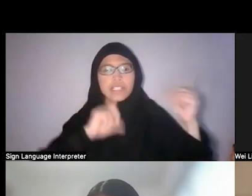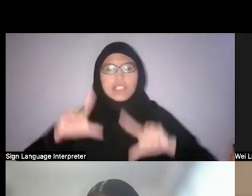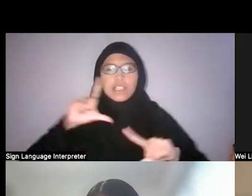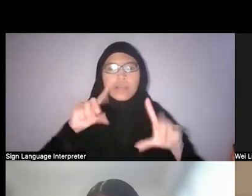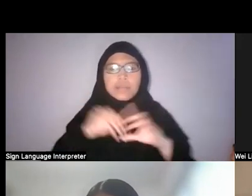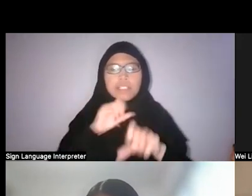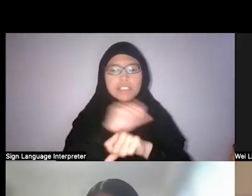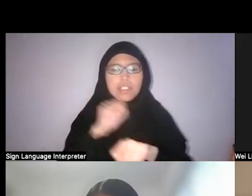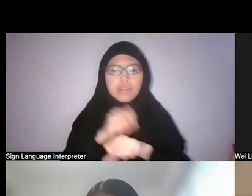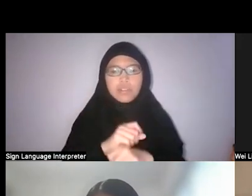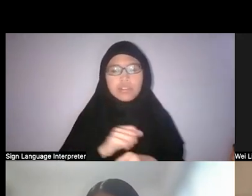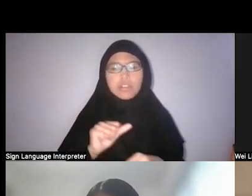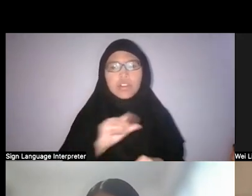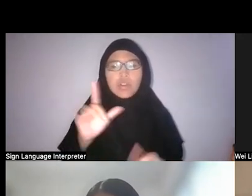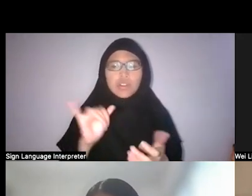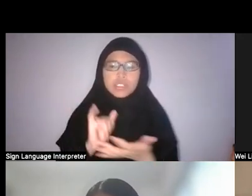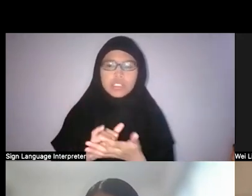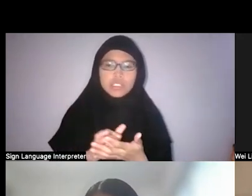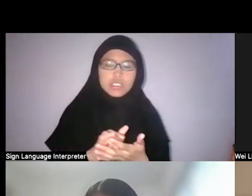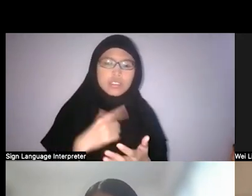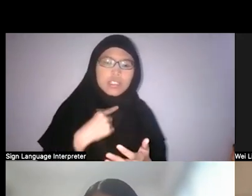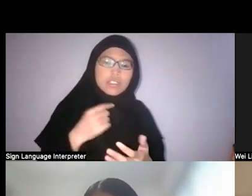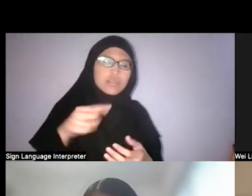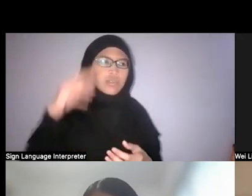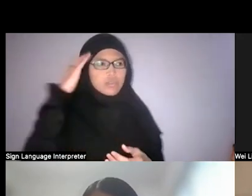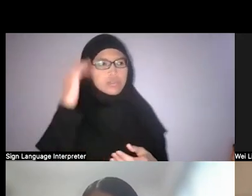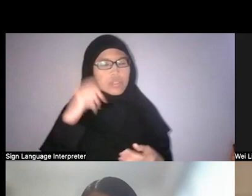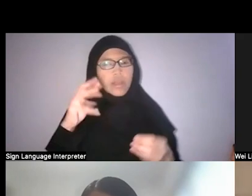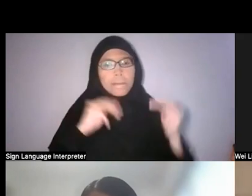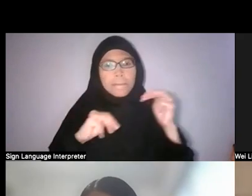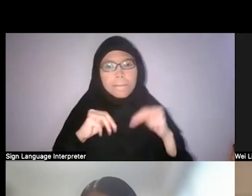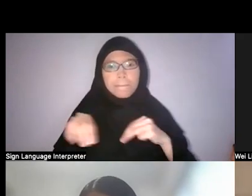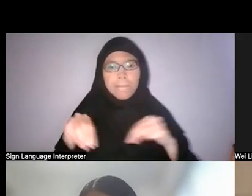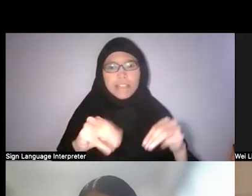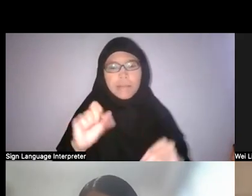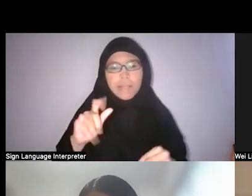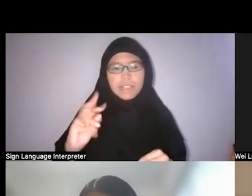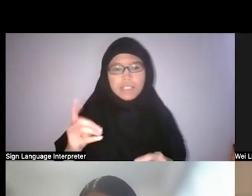So there are all of these methods that we have incorporated